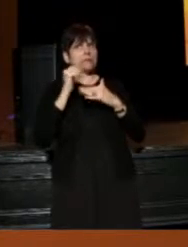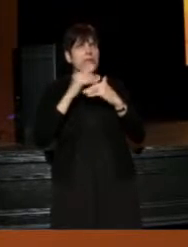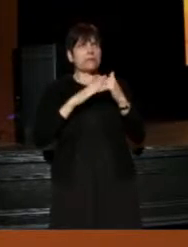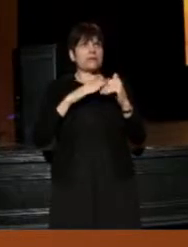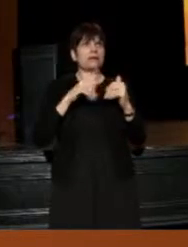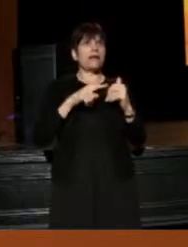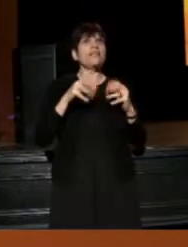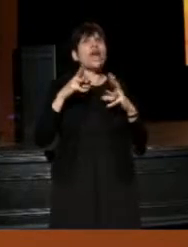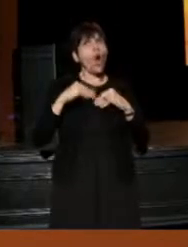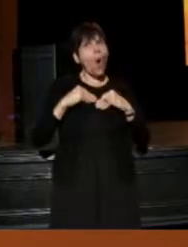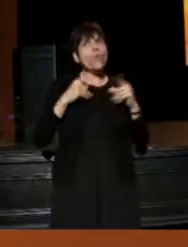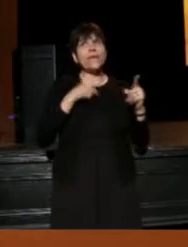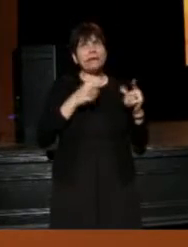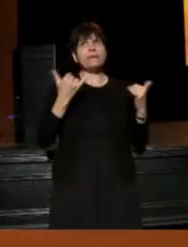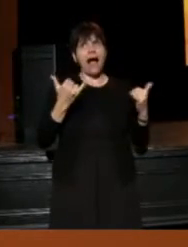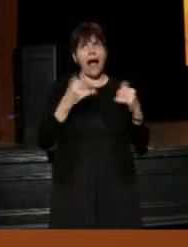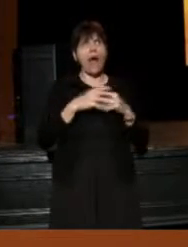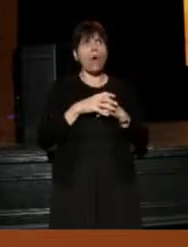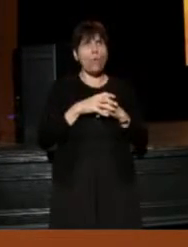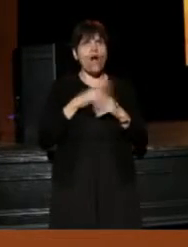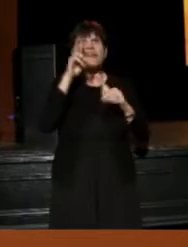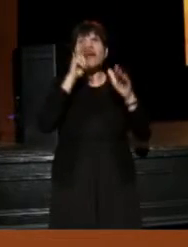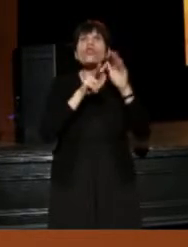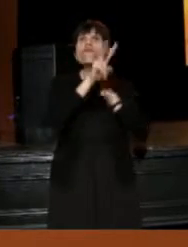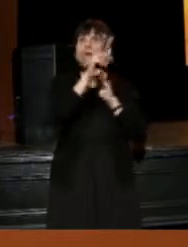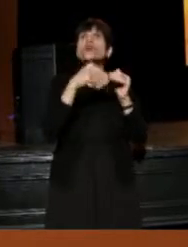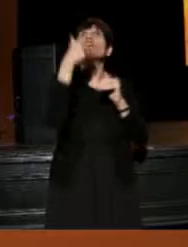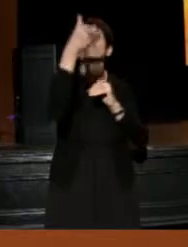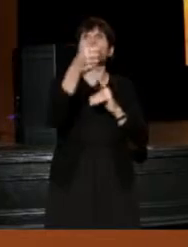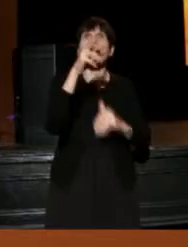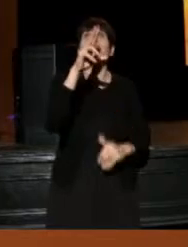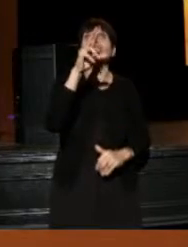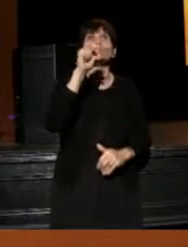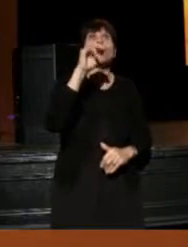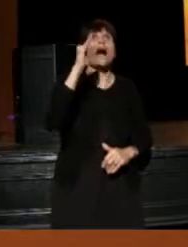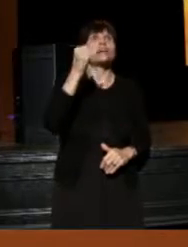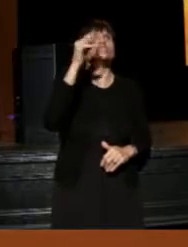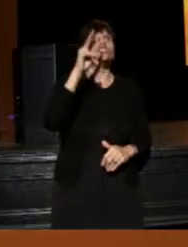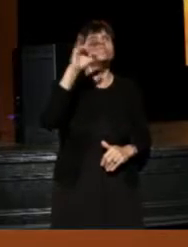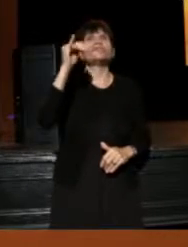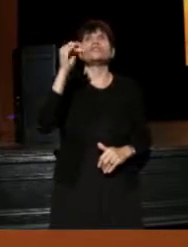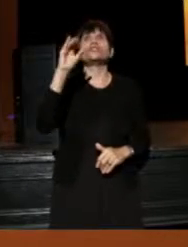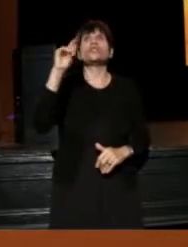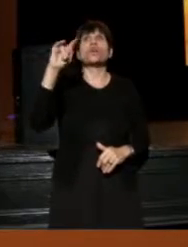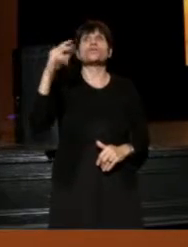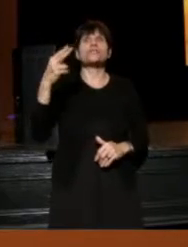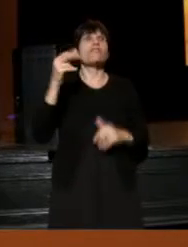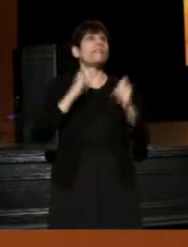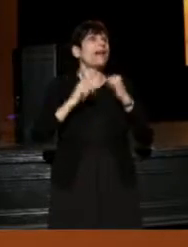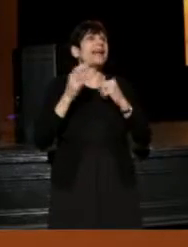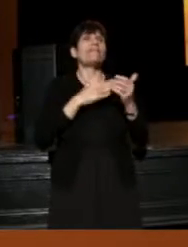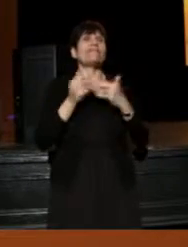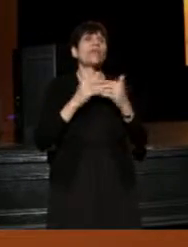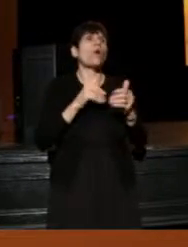they own him now. And they looked forward to the next Rajiv Joseph play, even if it was sort of an uncomfortable event twice before,